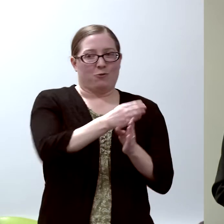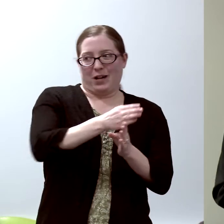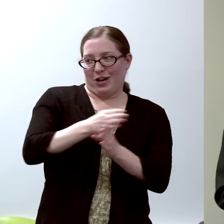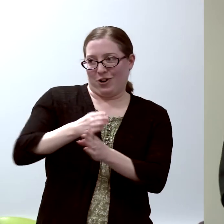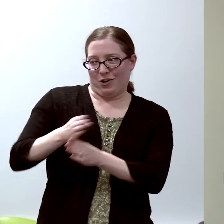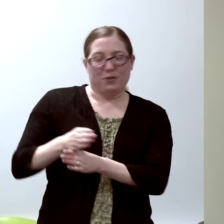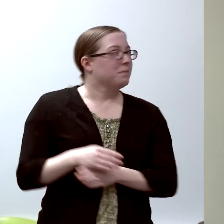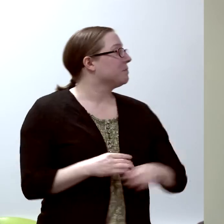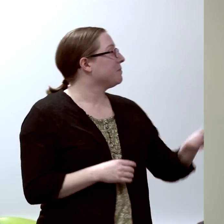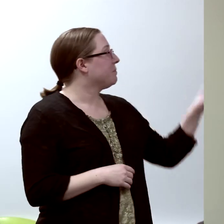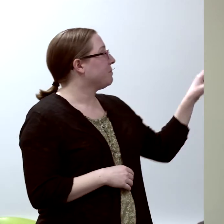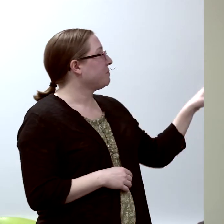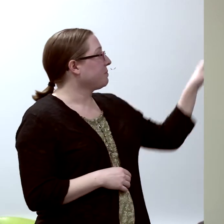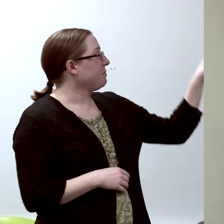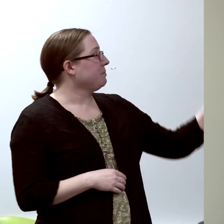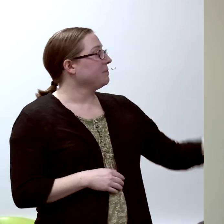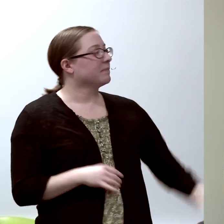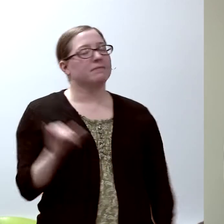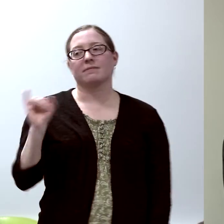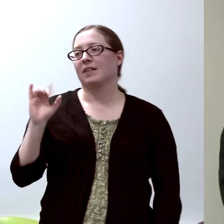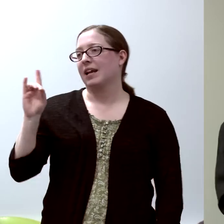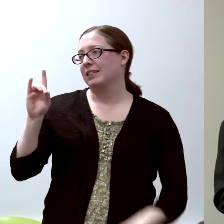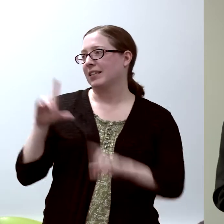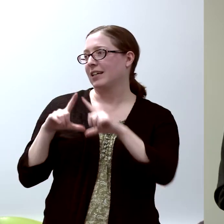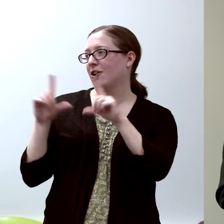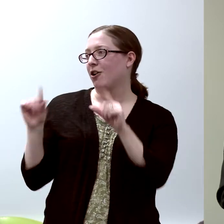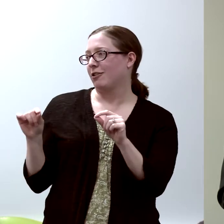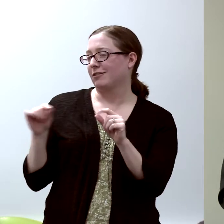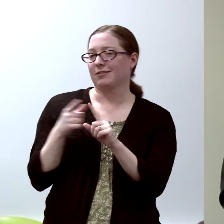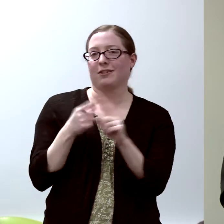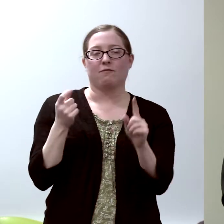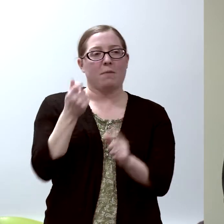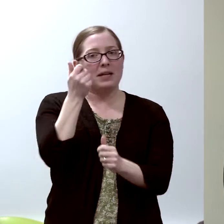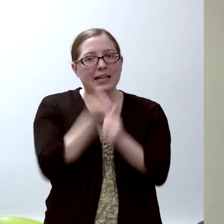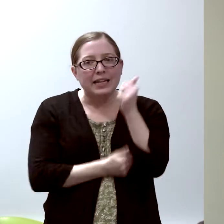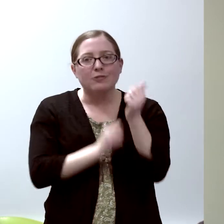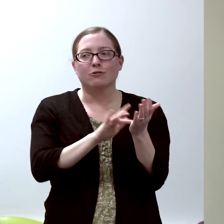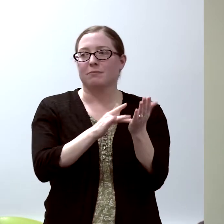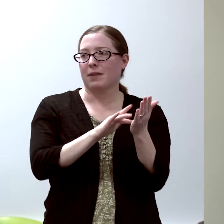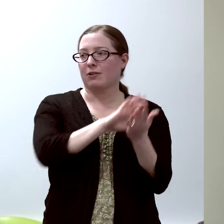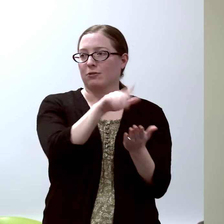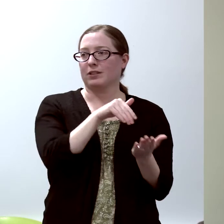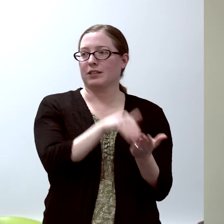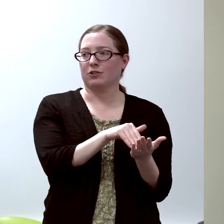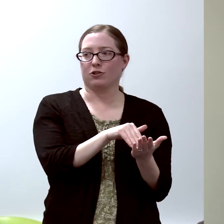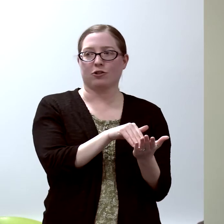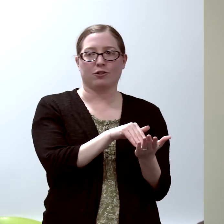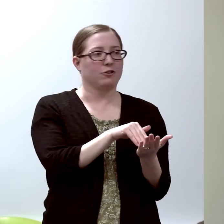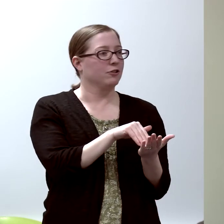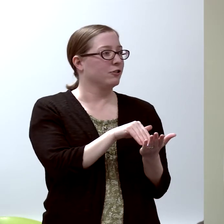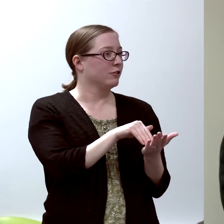So these are the I.D. cards from all the medical centers